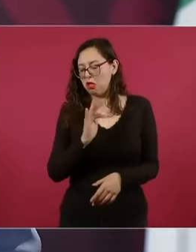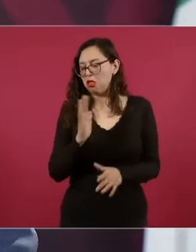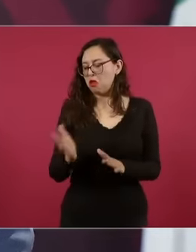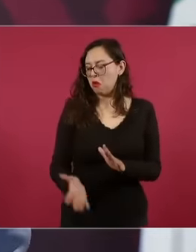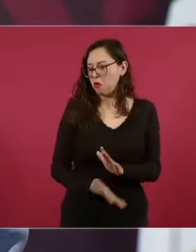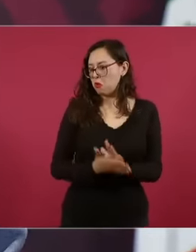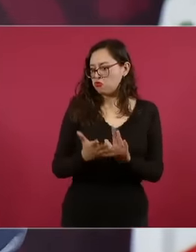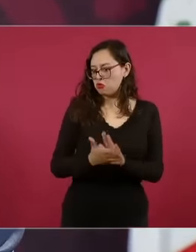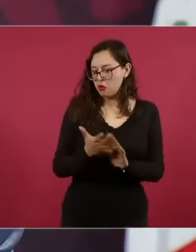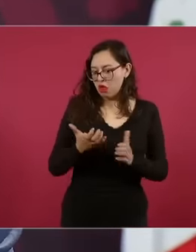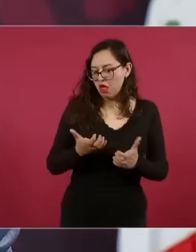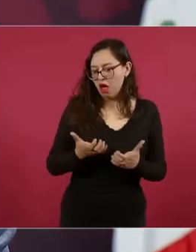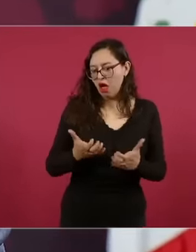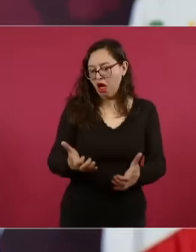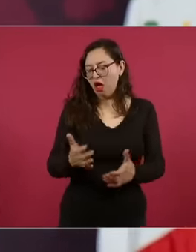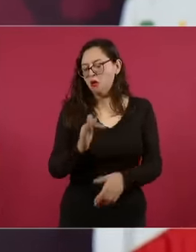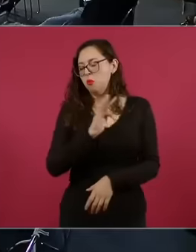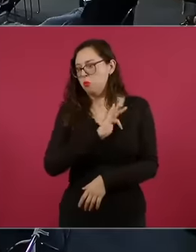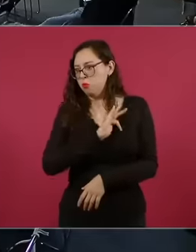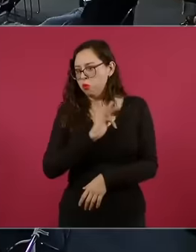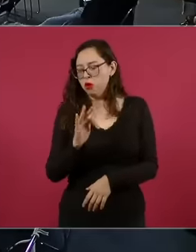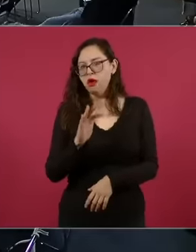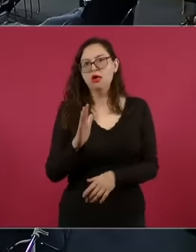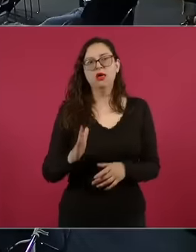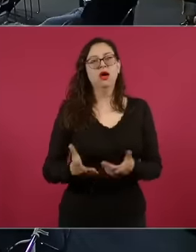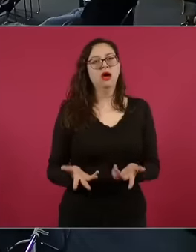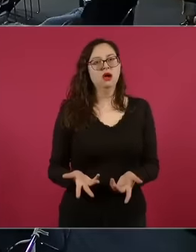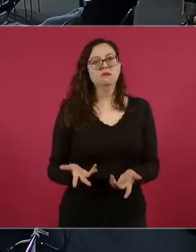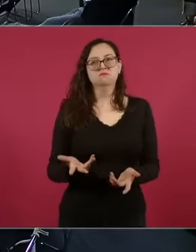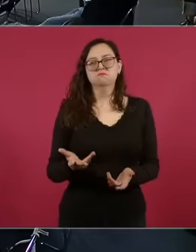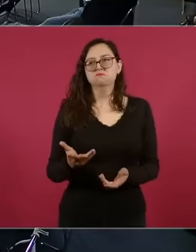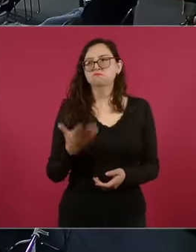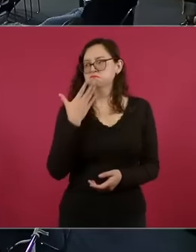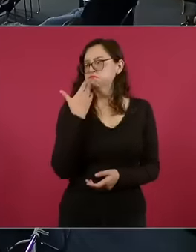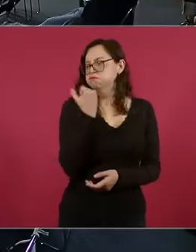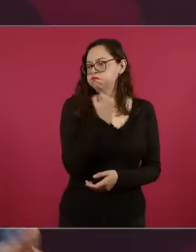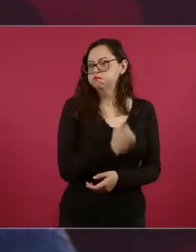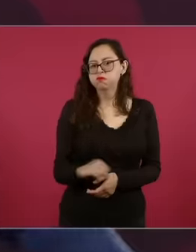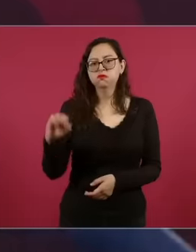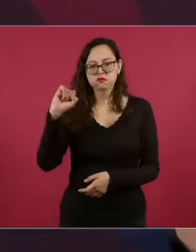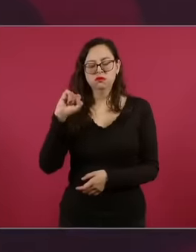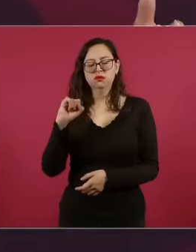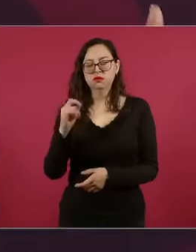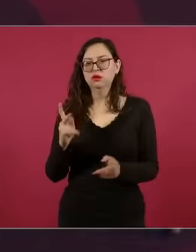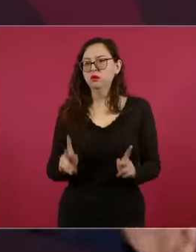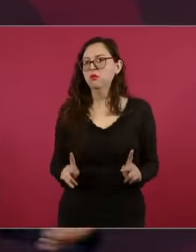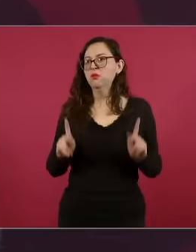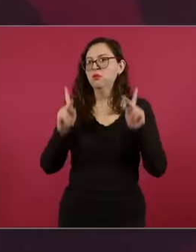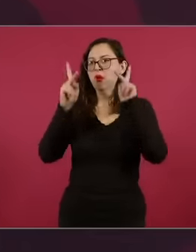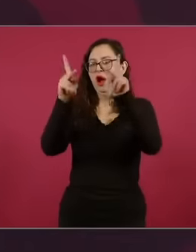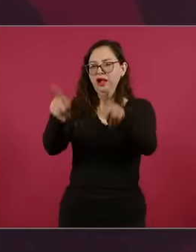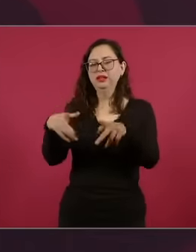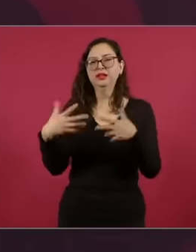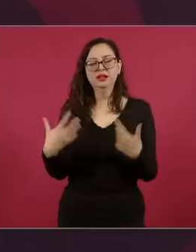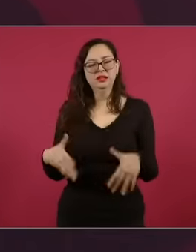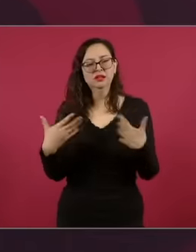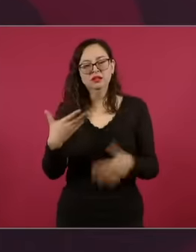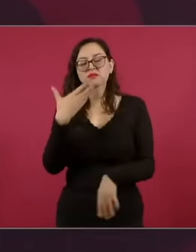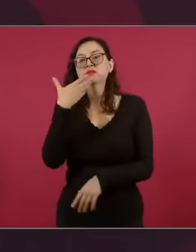Mexican engineers Civil engineers are an example, they make big bridges and I do, but for